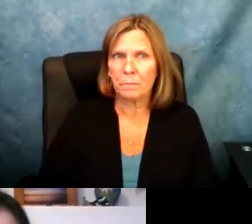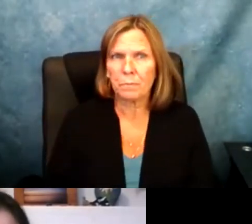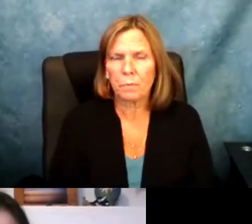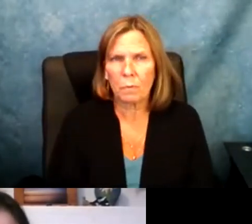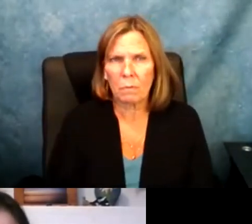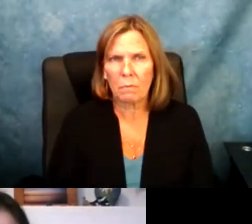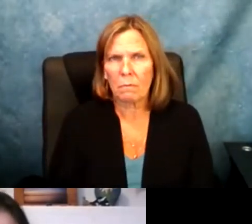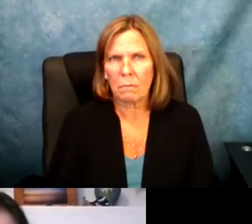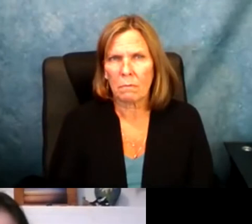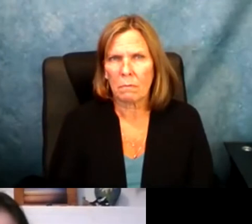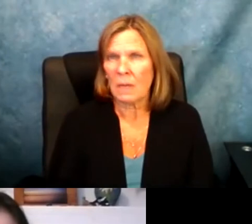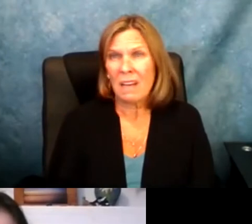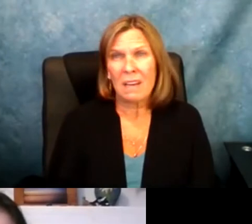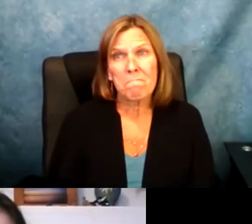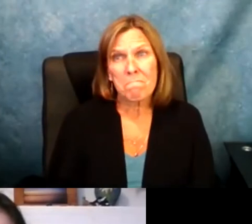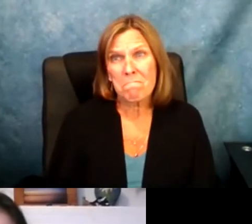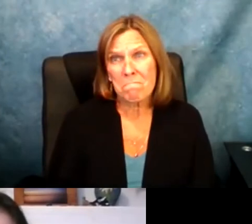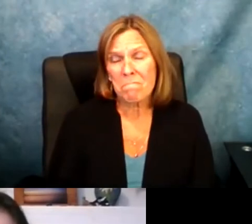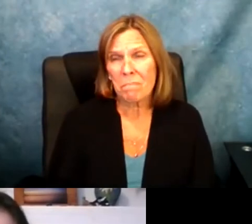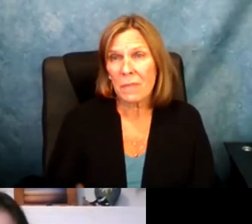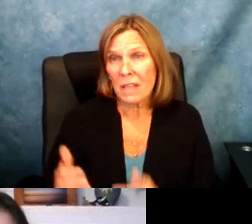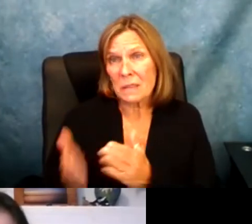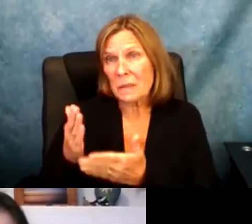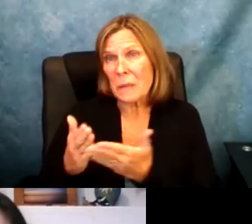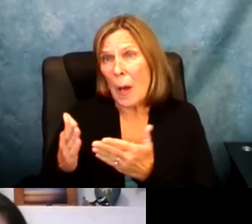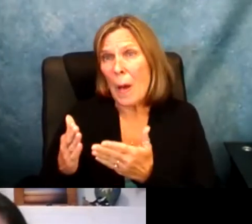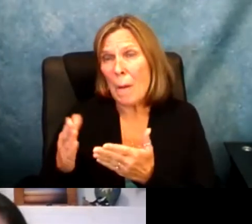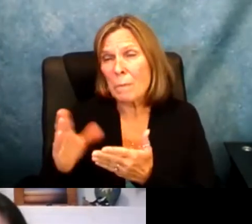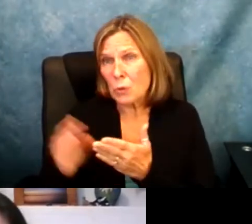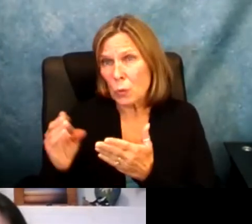sum it up all right?